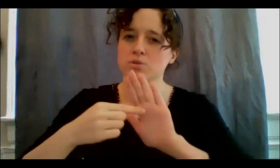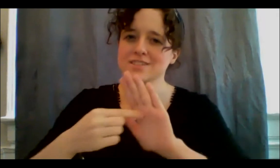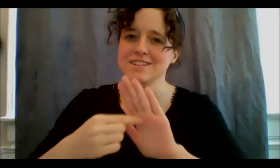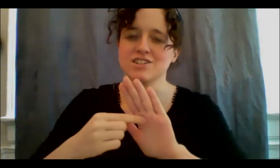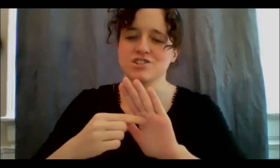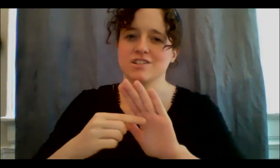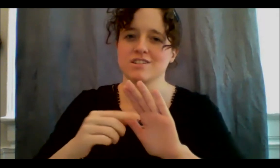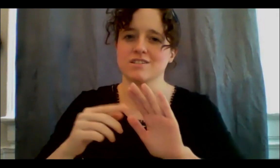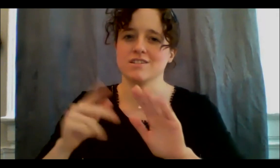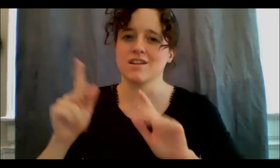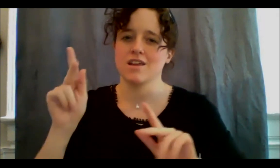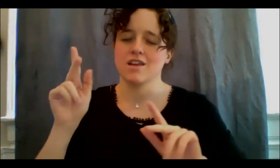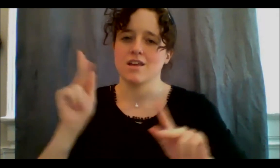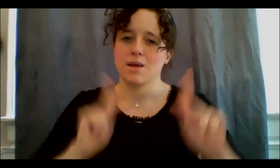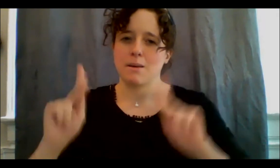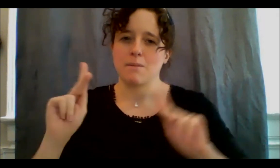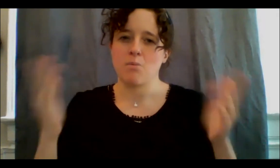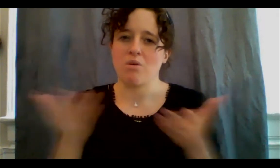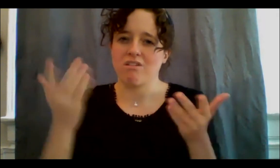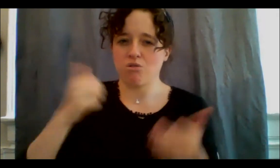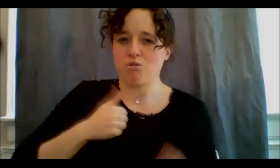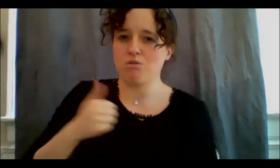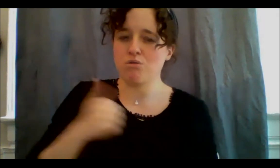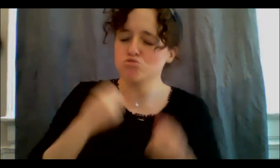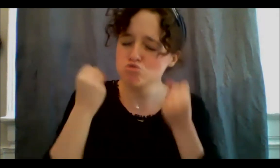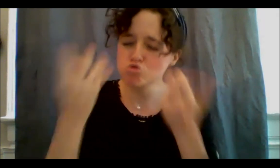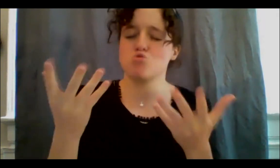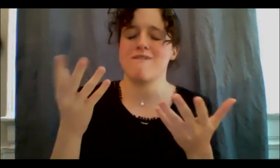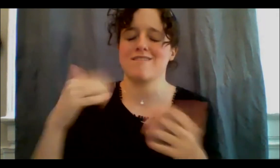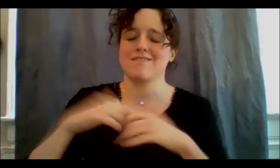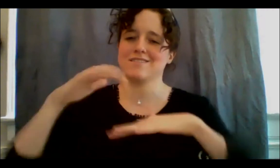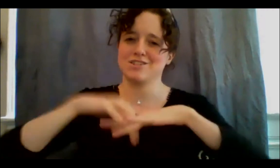institutions that are incarcerated is astronomical and it has been for